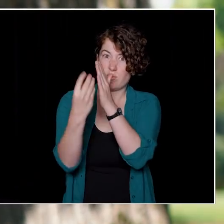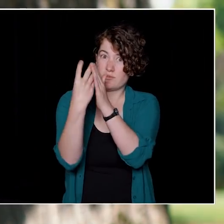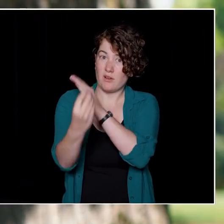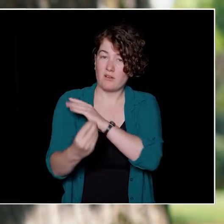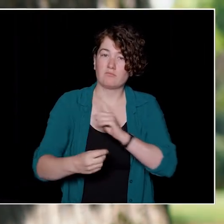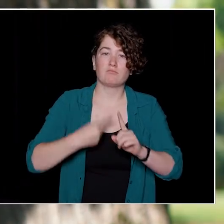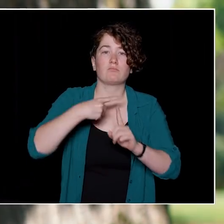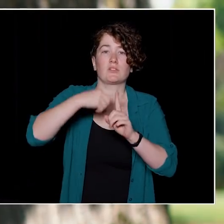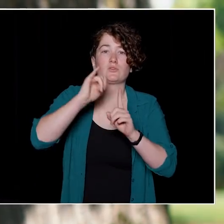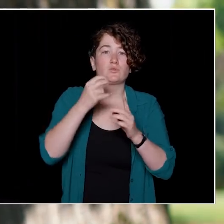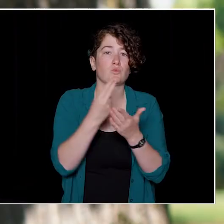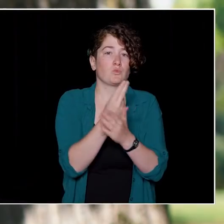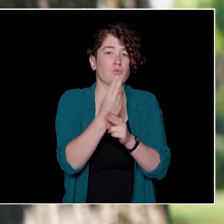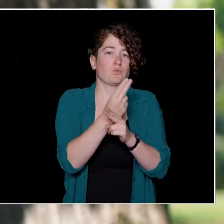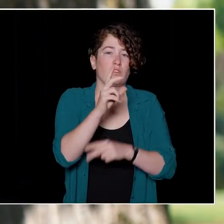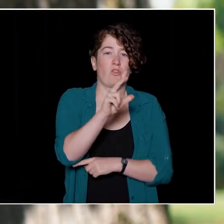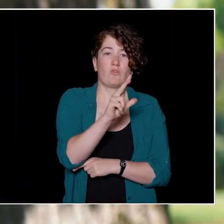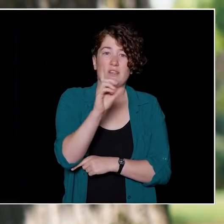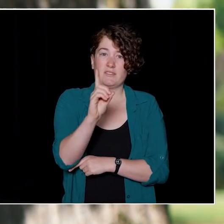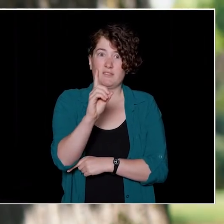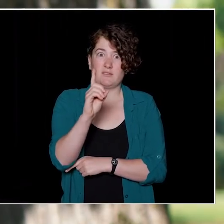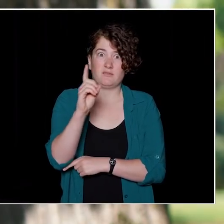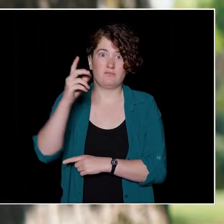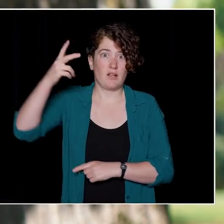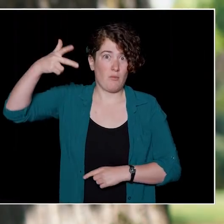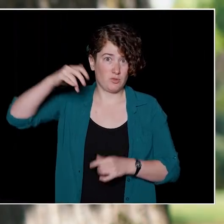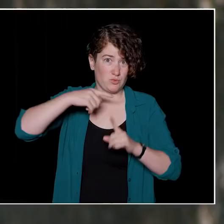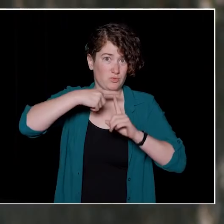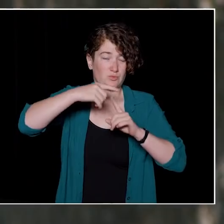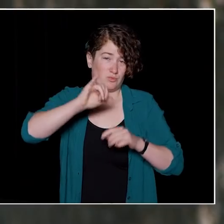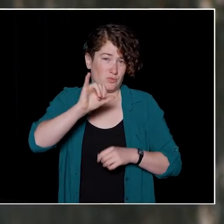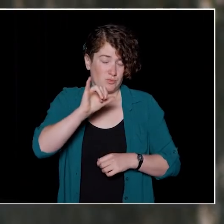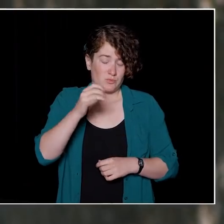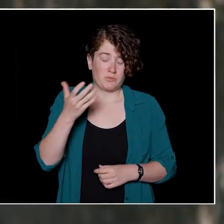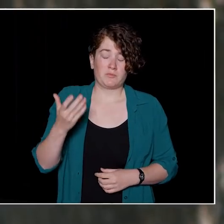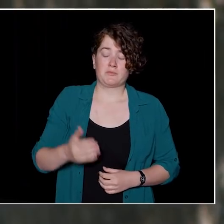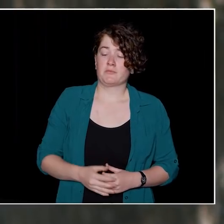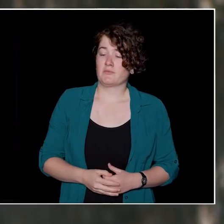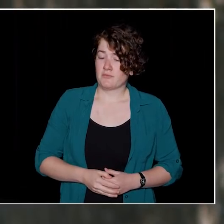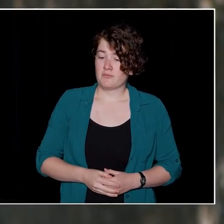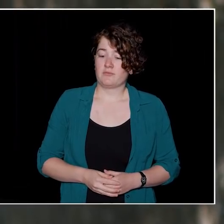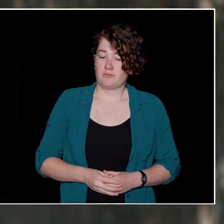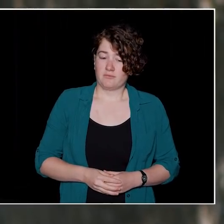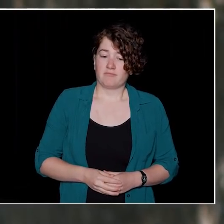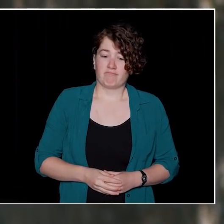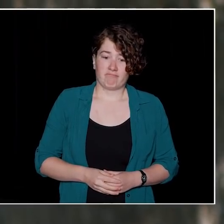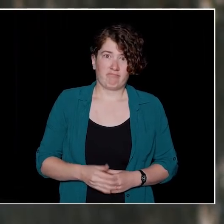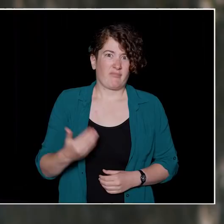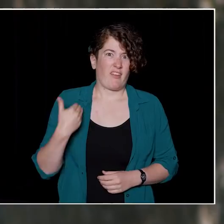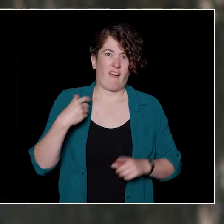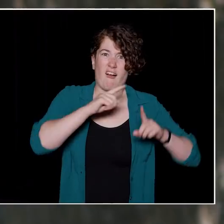We've been using new technologies, like three dimensional cameras and we'll be able to provide an immersive experience for use,